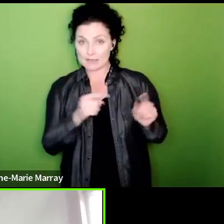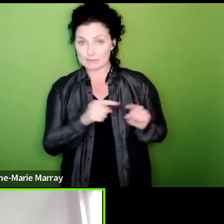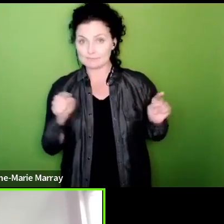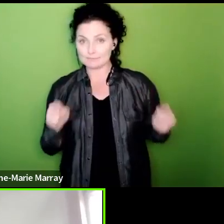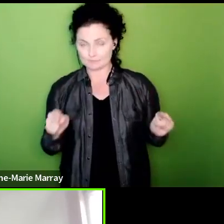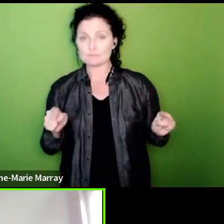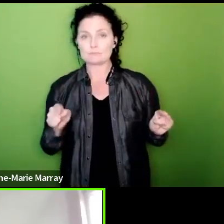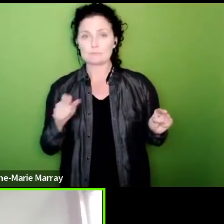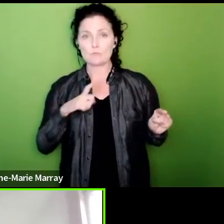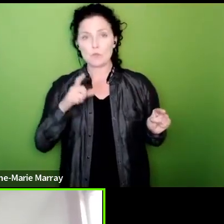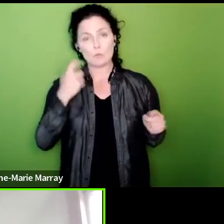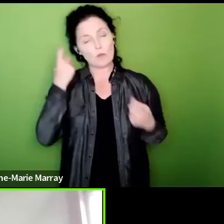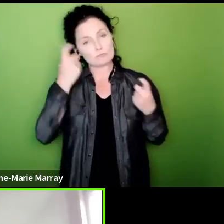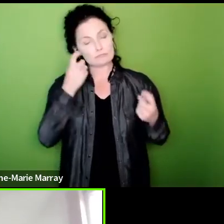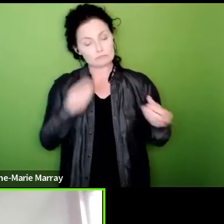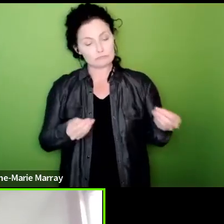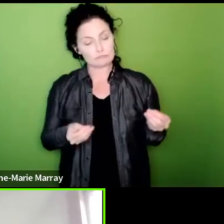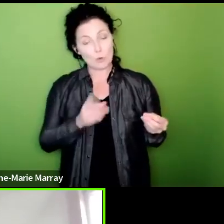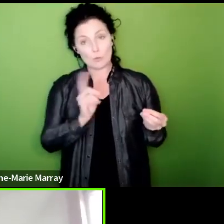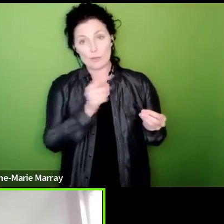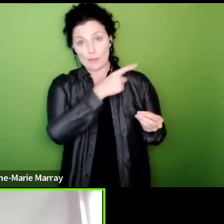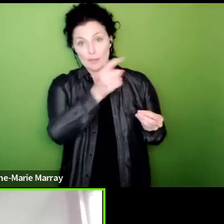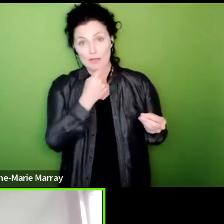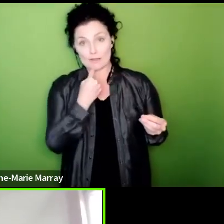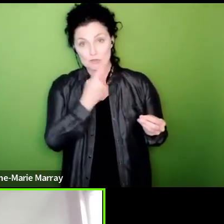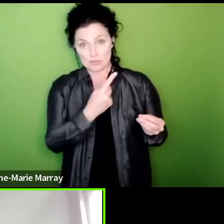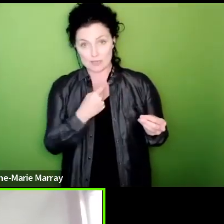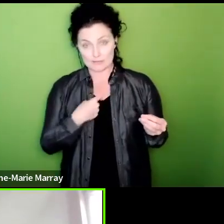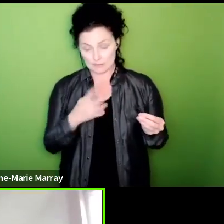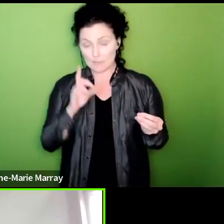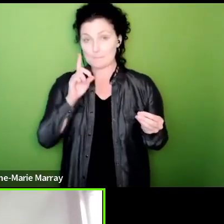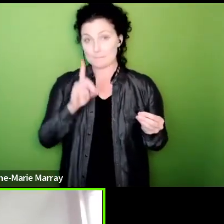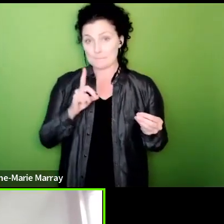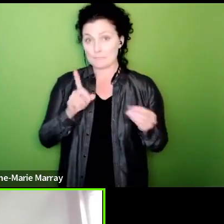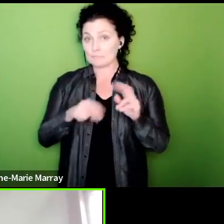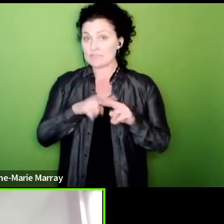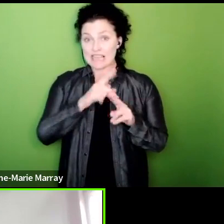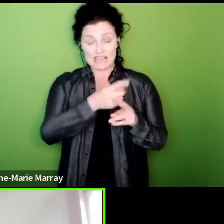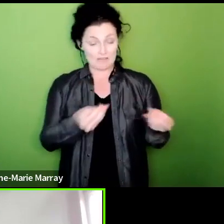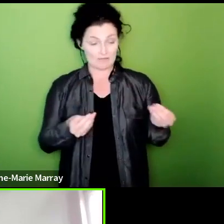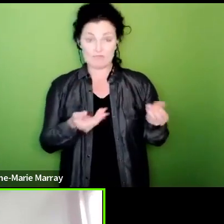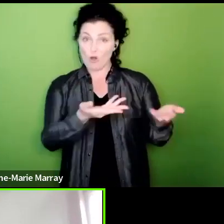I mean I hope that they do make concessions but if they don't the Executive next Friday will serve